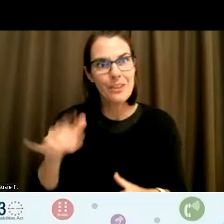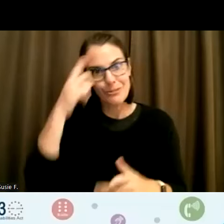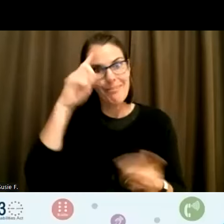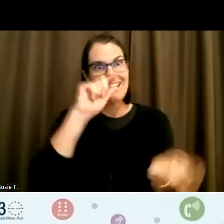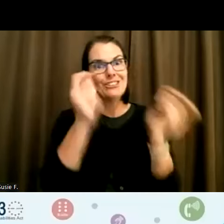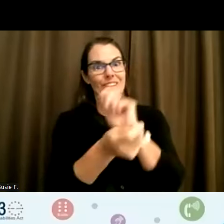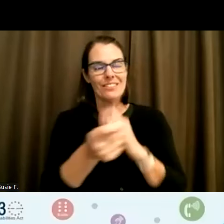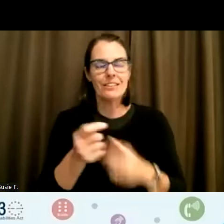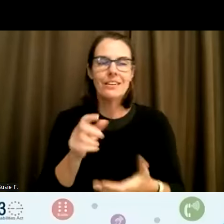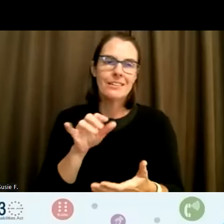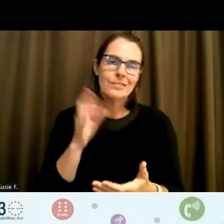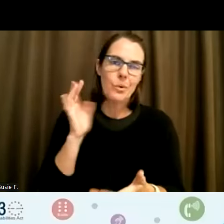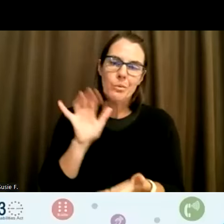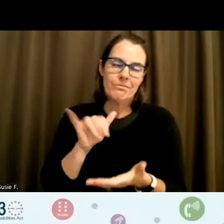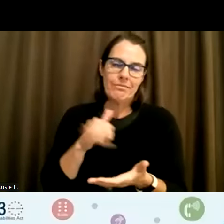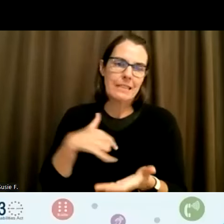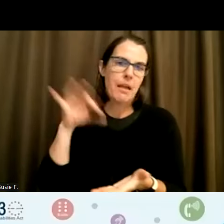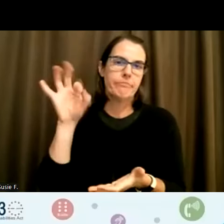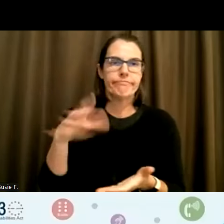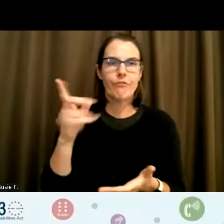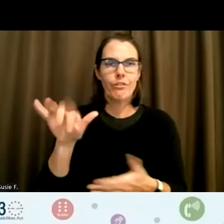I'll pass it to anyone else that may want to add on to that.